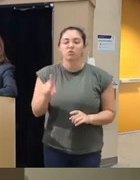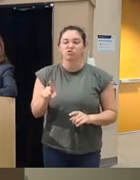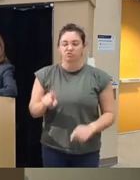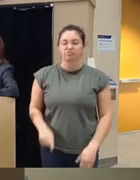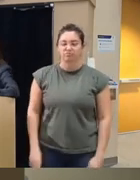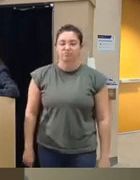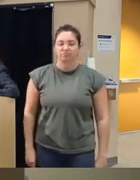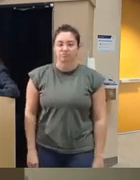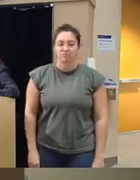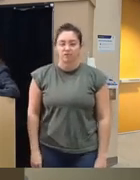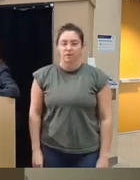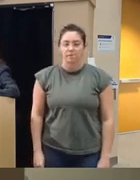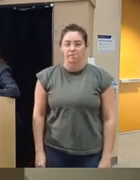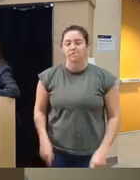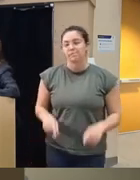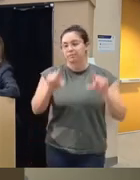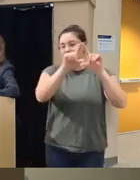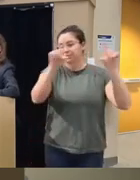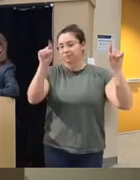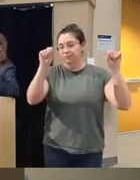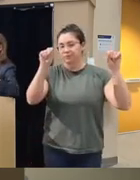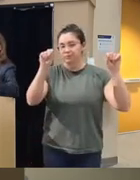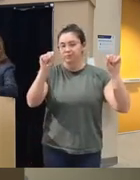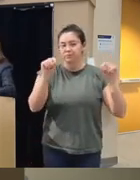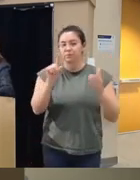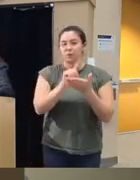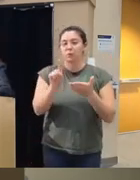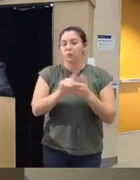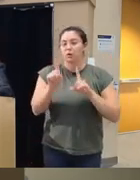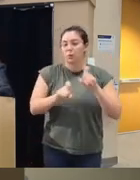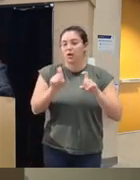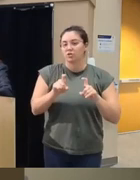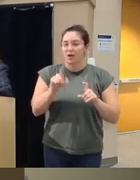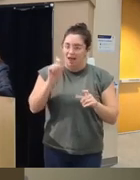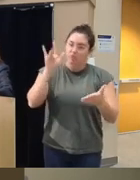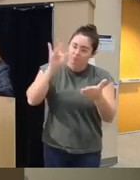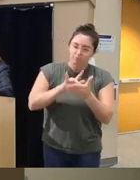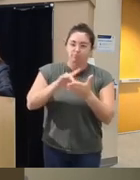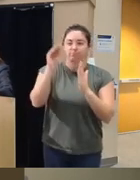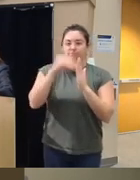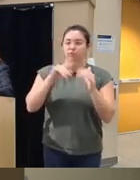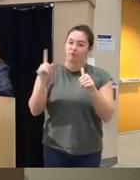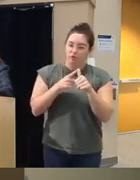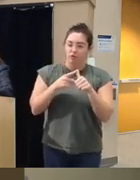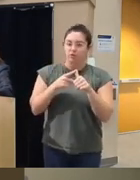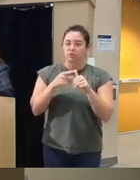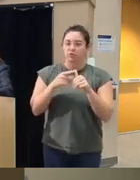um is right up here that automatically occurs before they can even get into the platform and